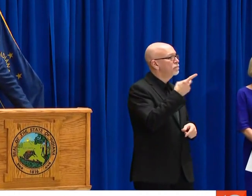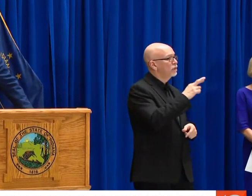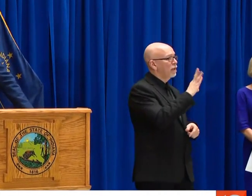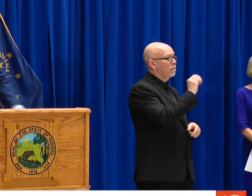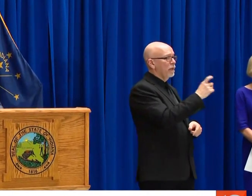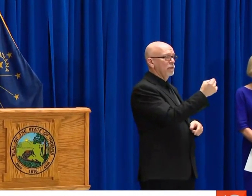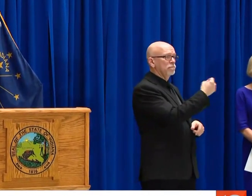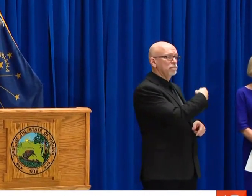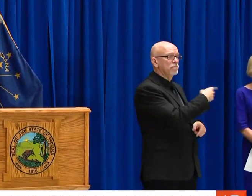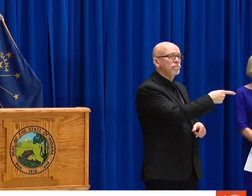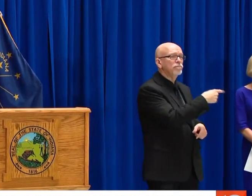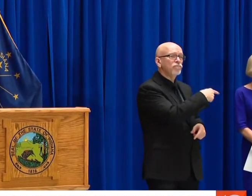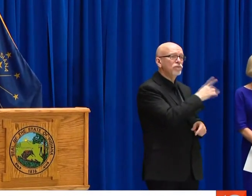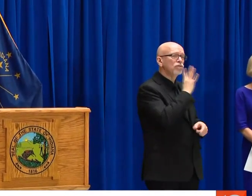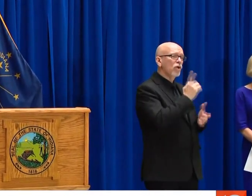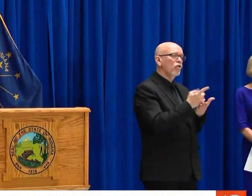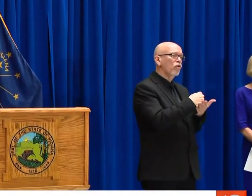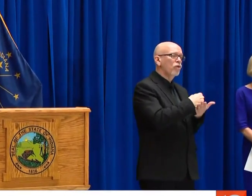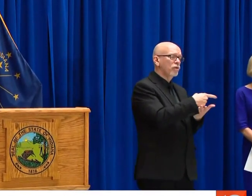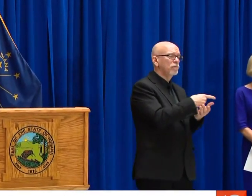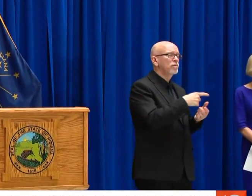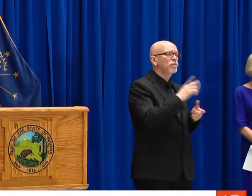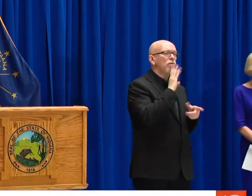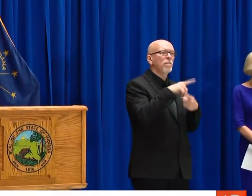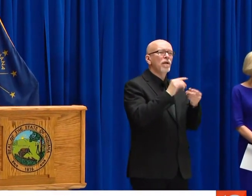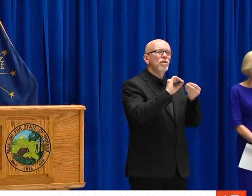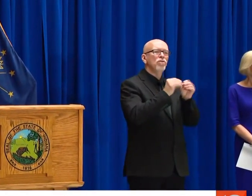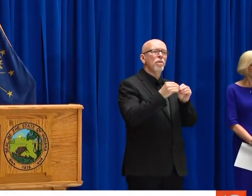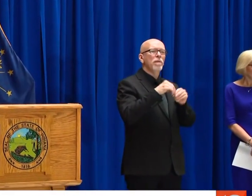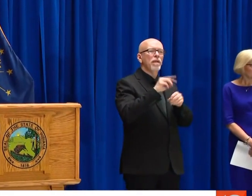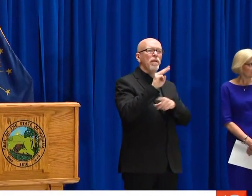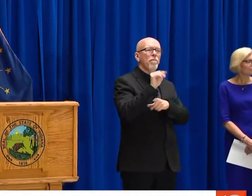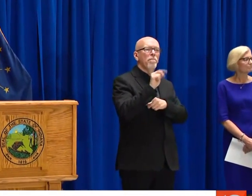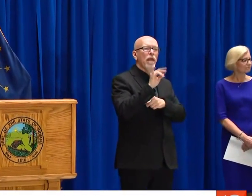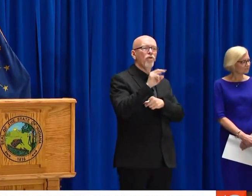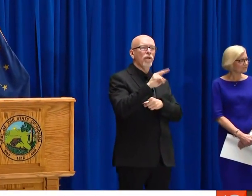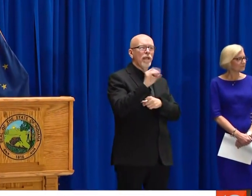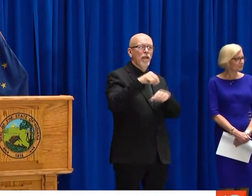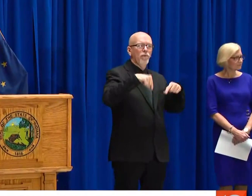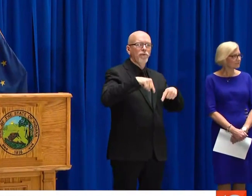AND SPREAD OUT WHEN WE DO. YES.